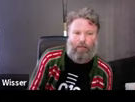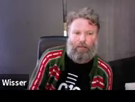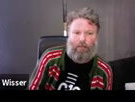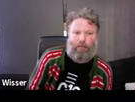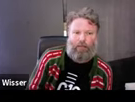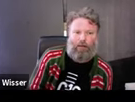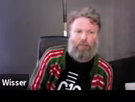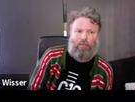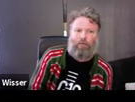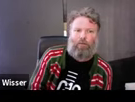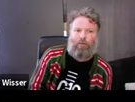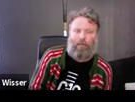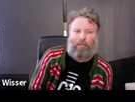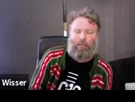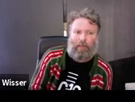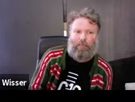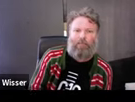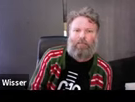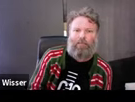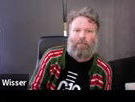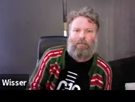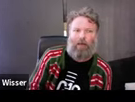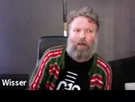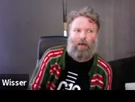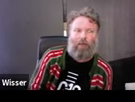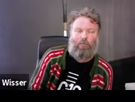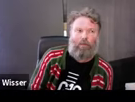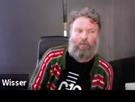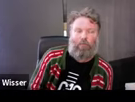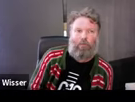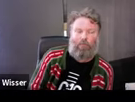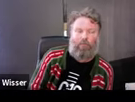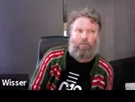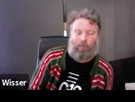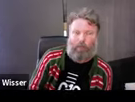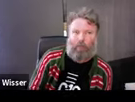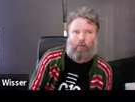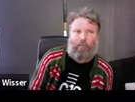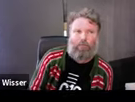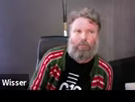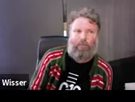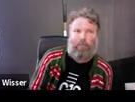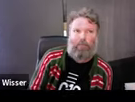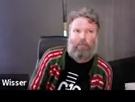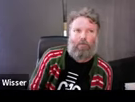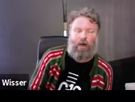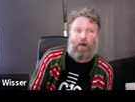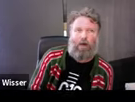artist, the farmer and the scientist was a 2-year project we did. We